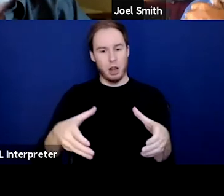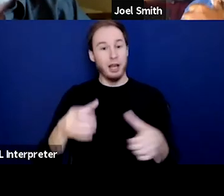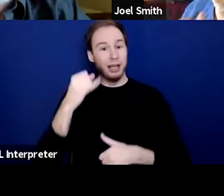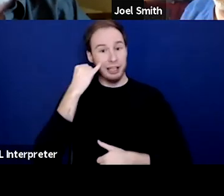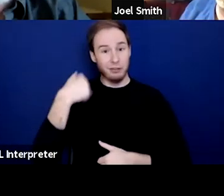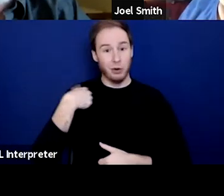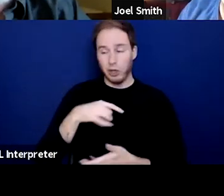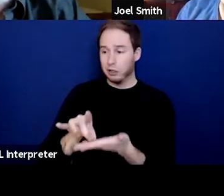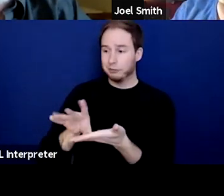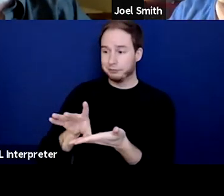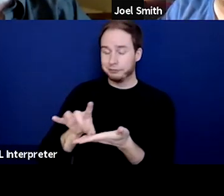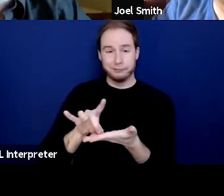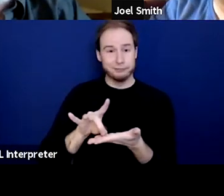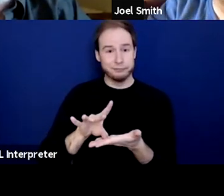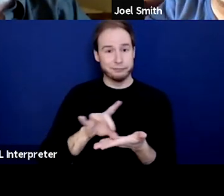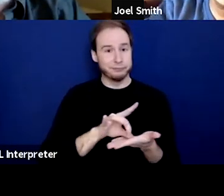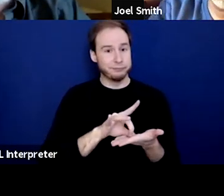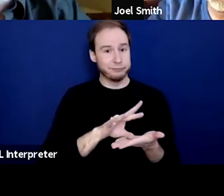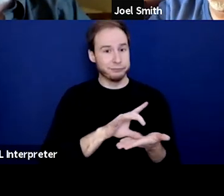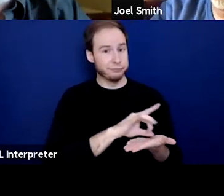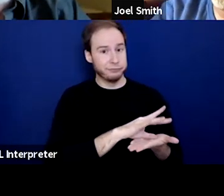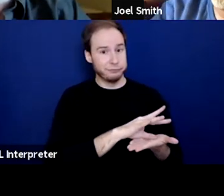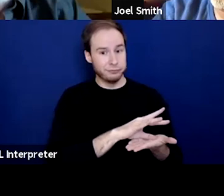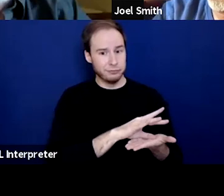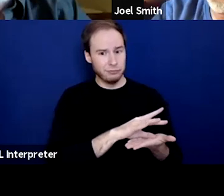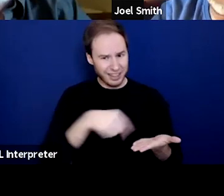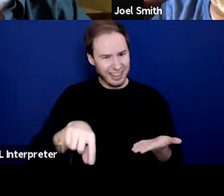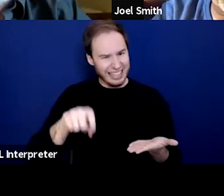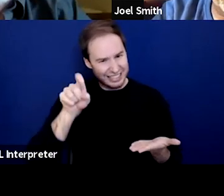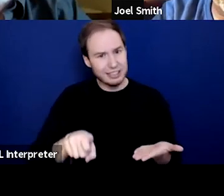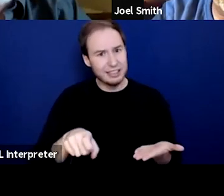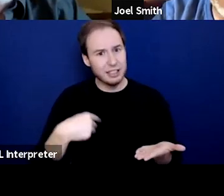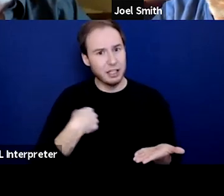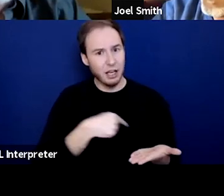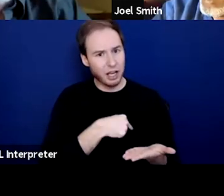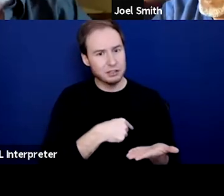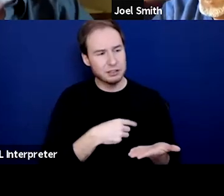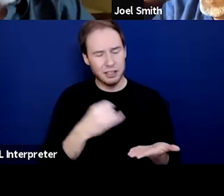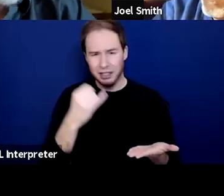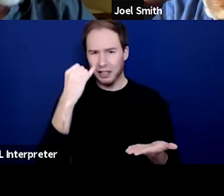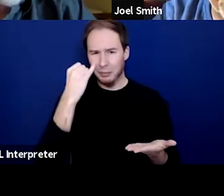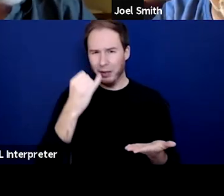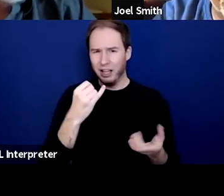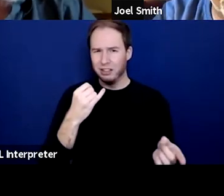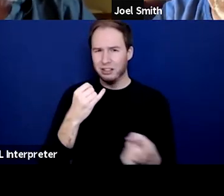and that community at the time when they need us the most, imagine what that does to their hope.